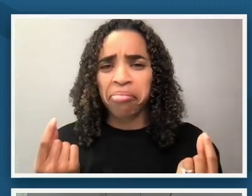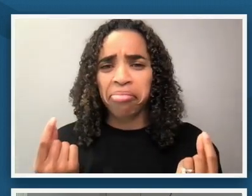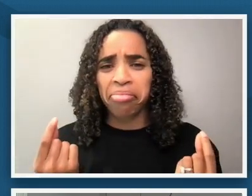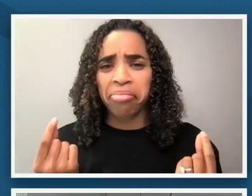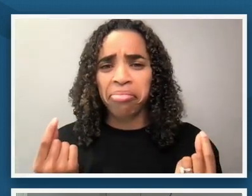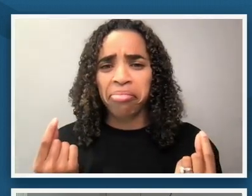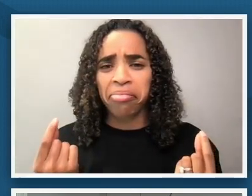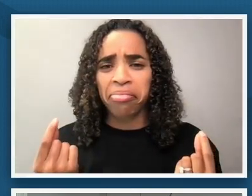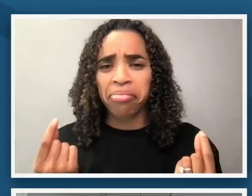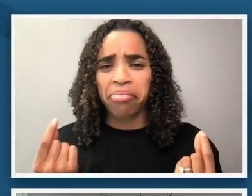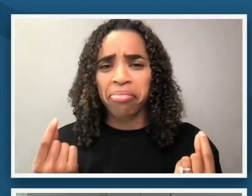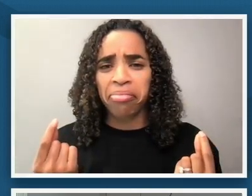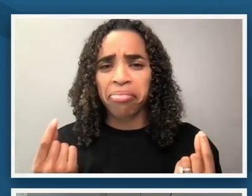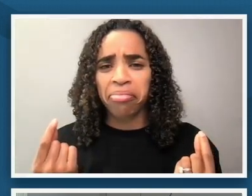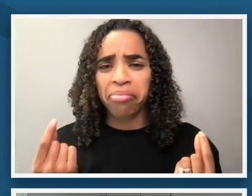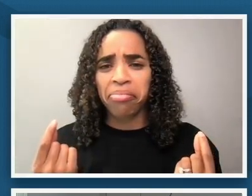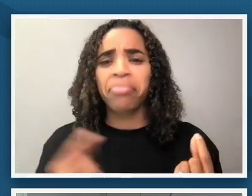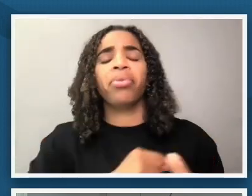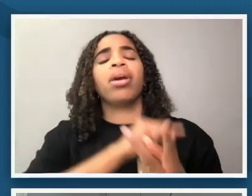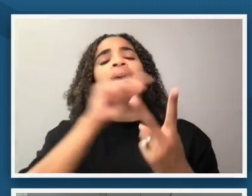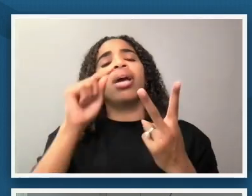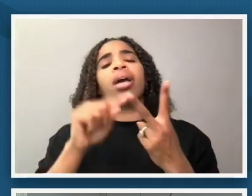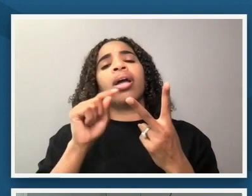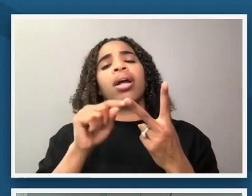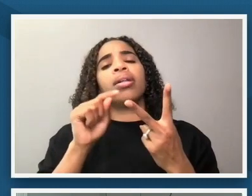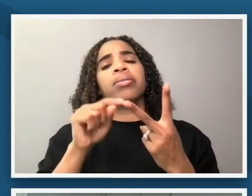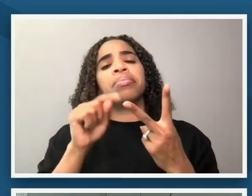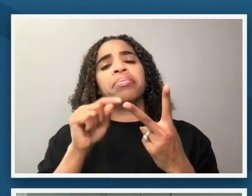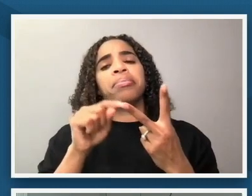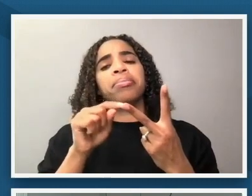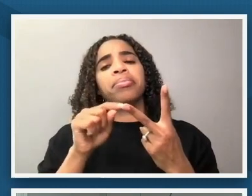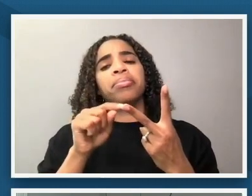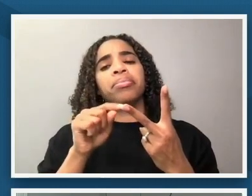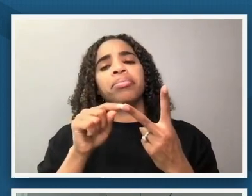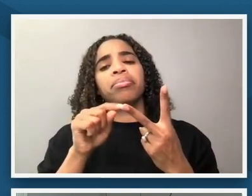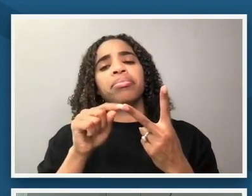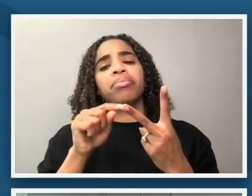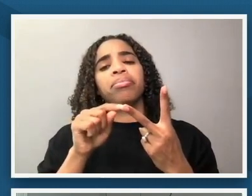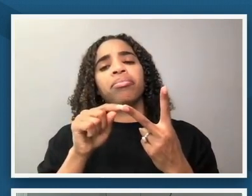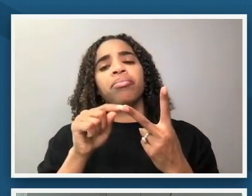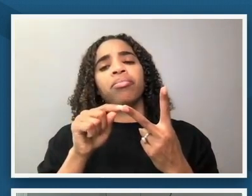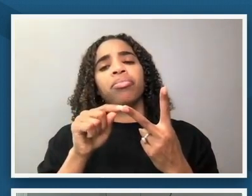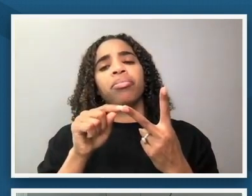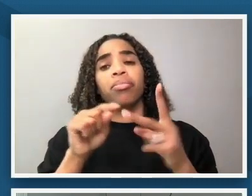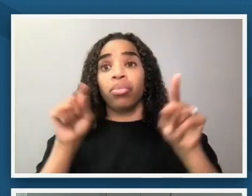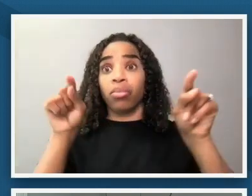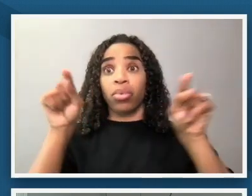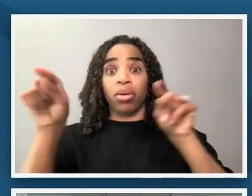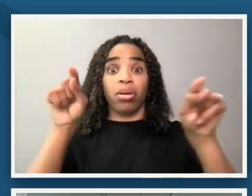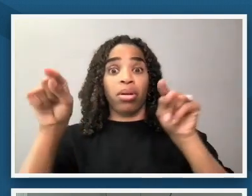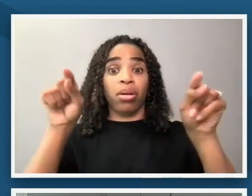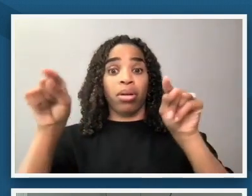that's question one and then question two is